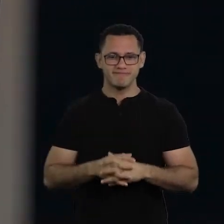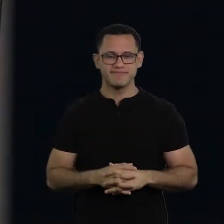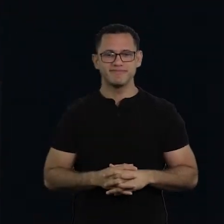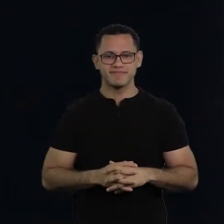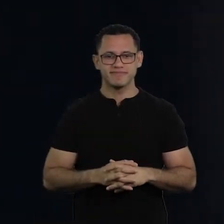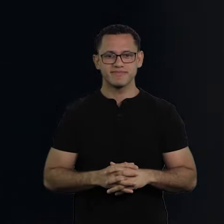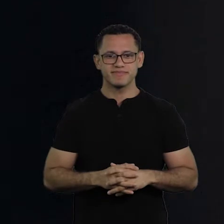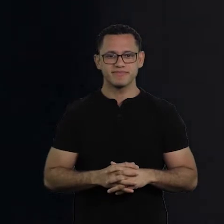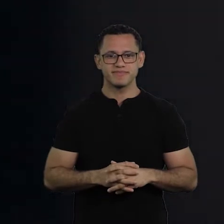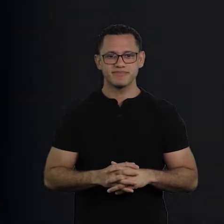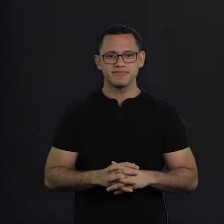Amazing.